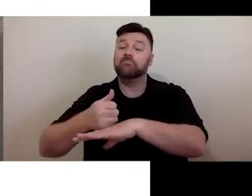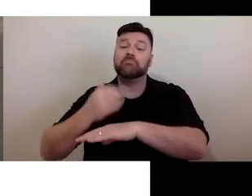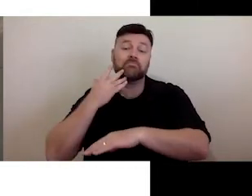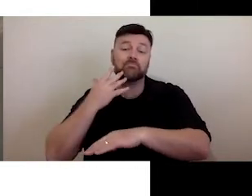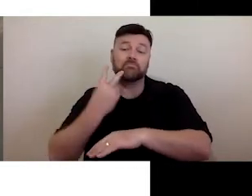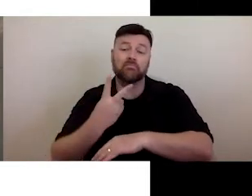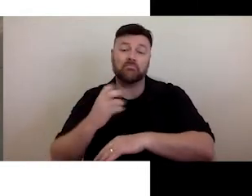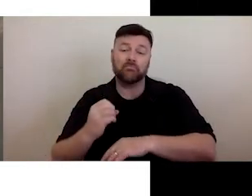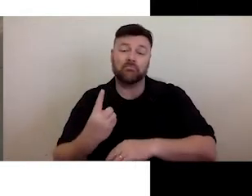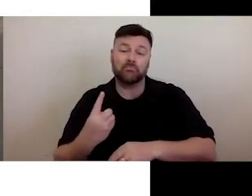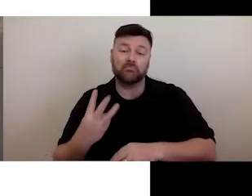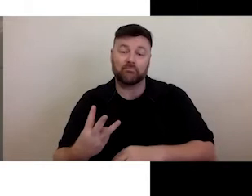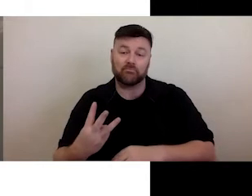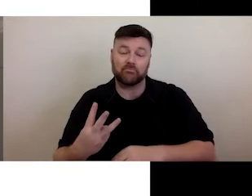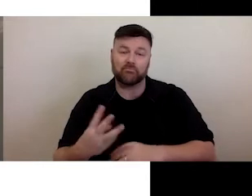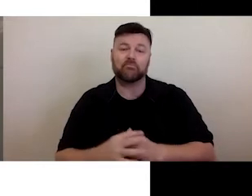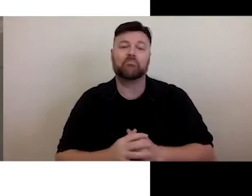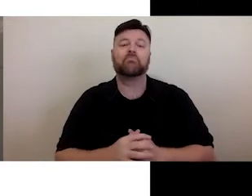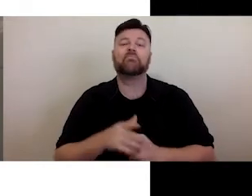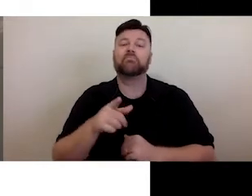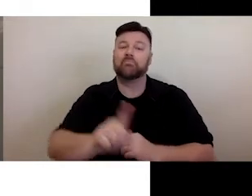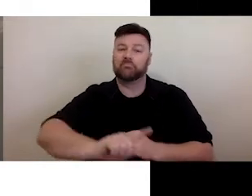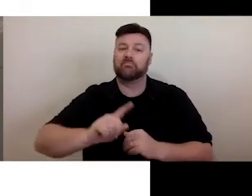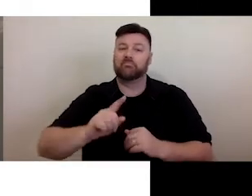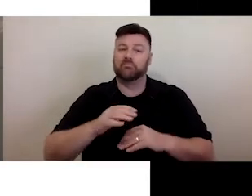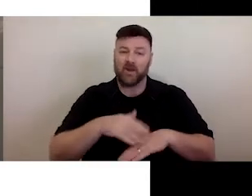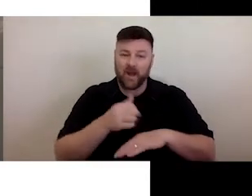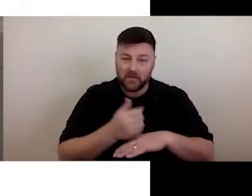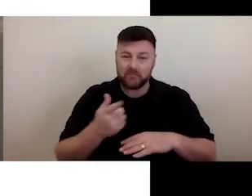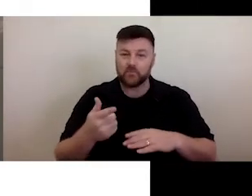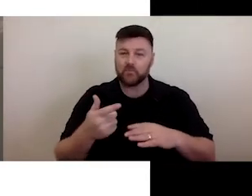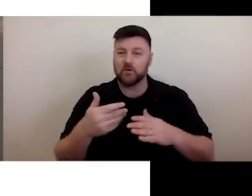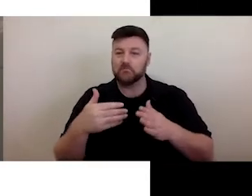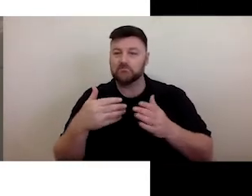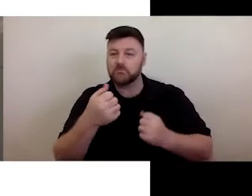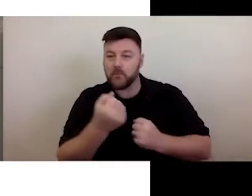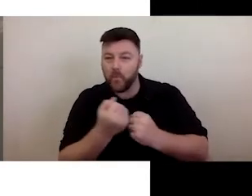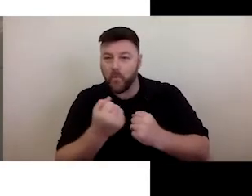To represent, advocate, and respond to the needs of Deaf and